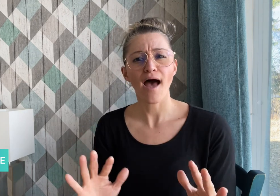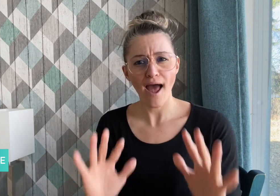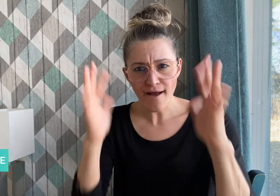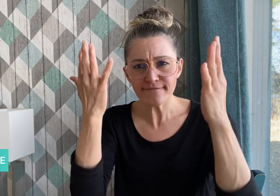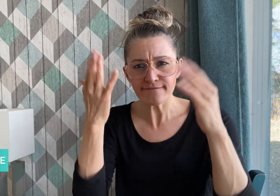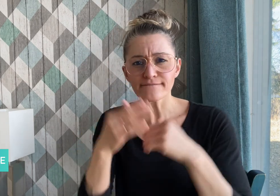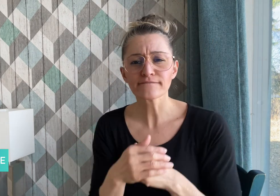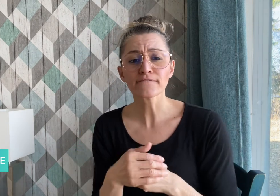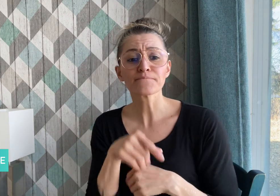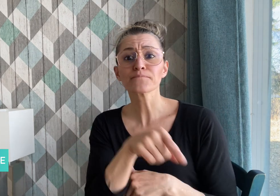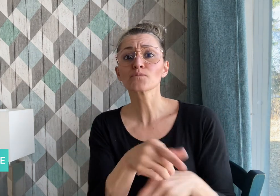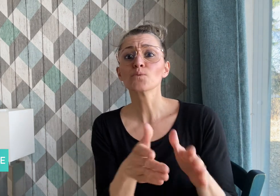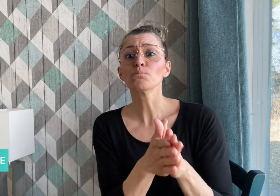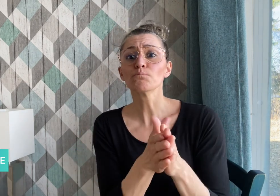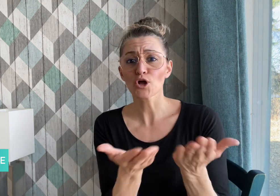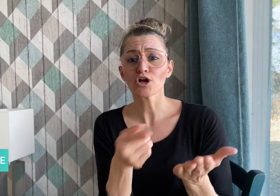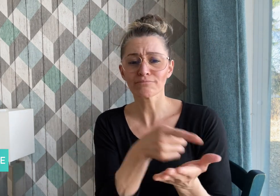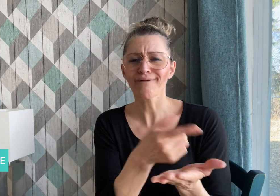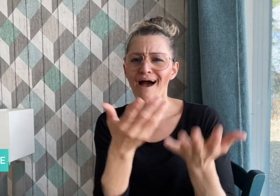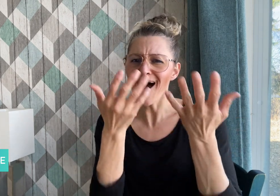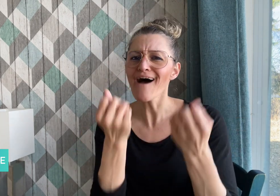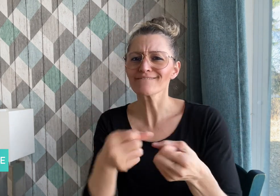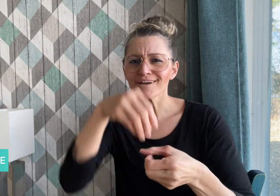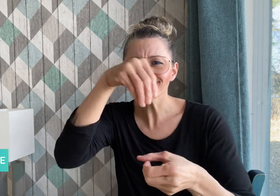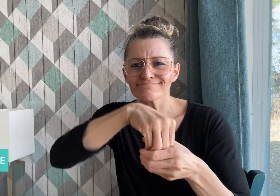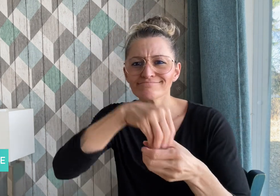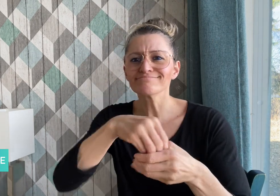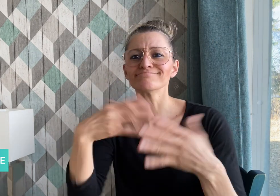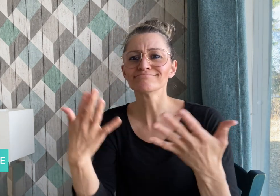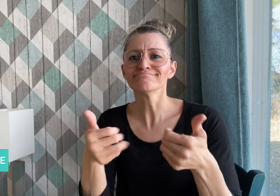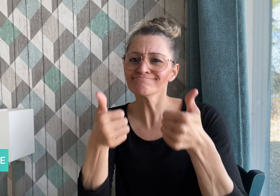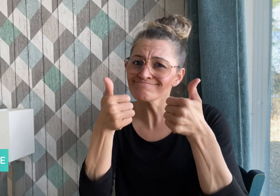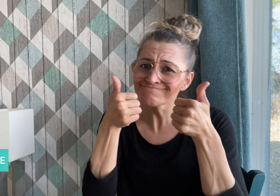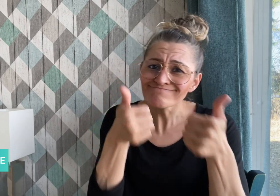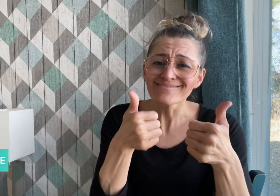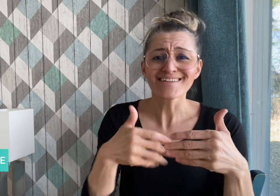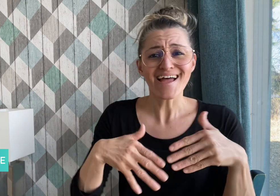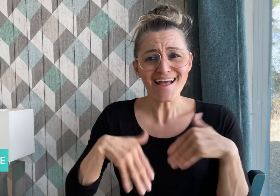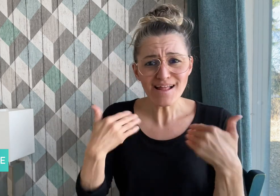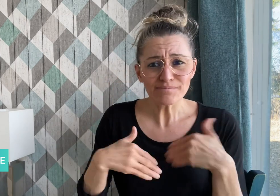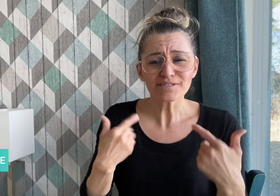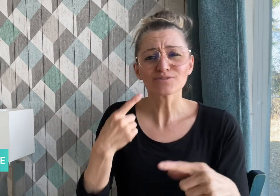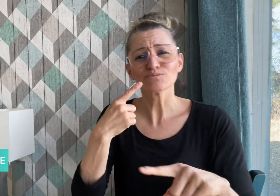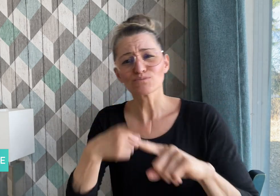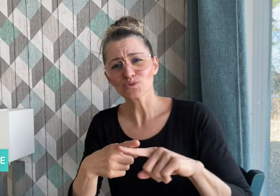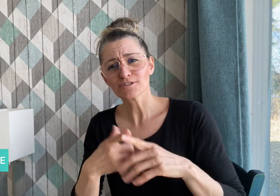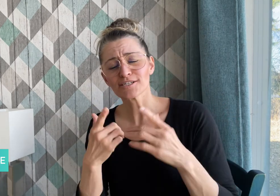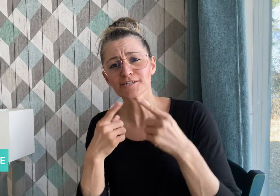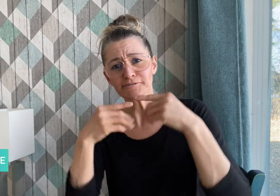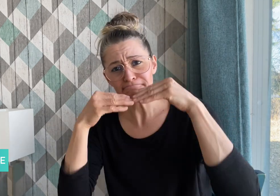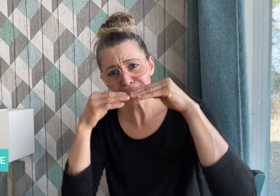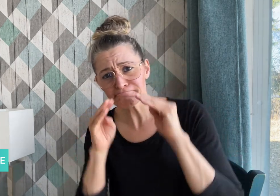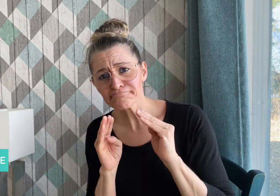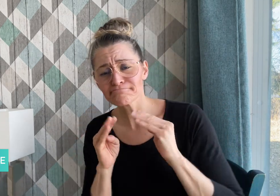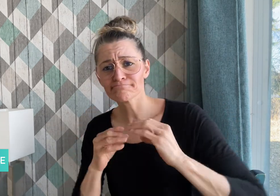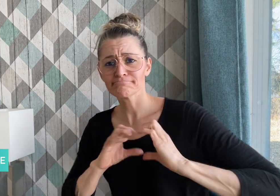the book shares both happy and heartbreaking